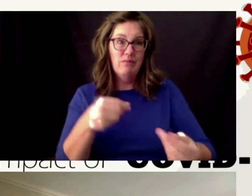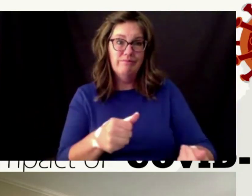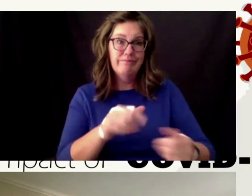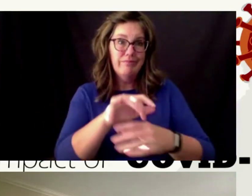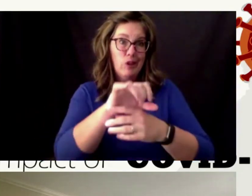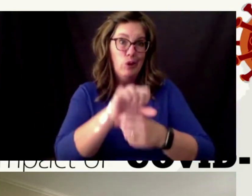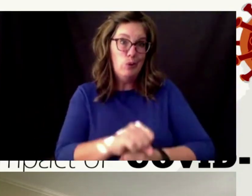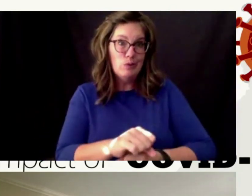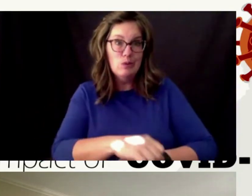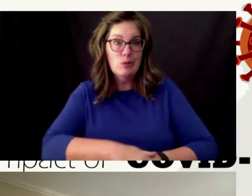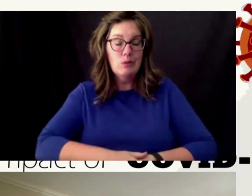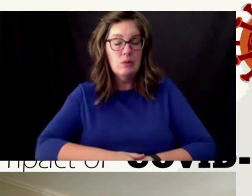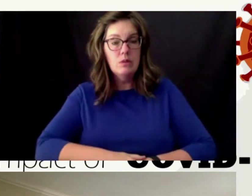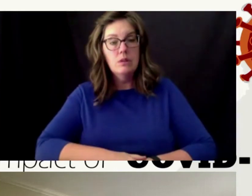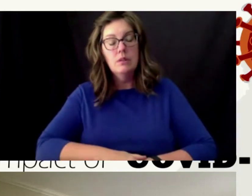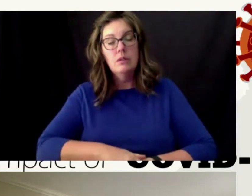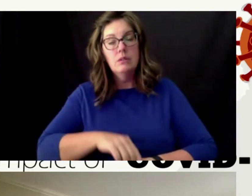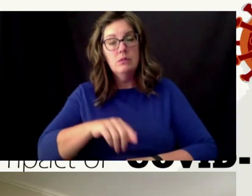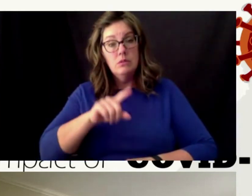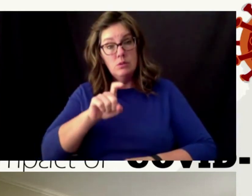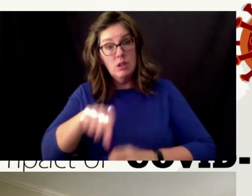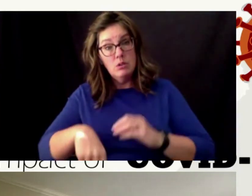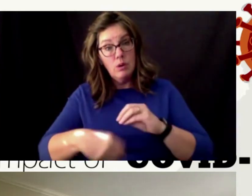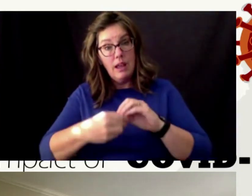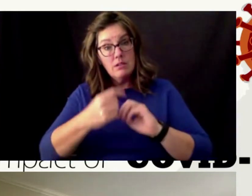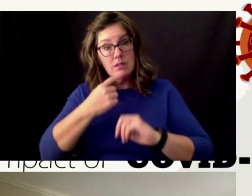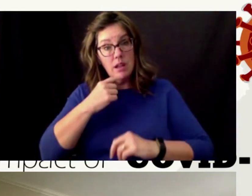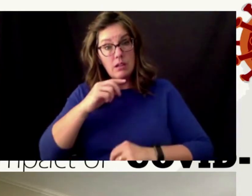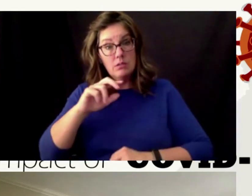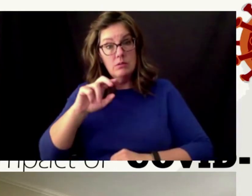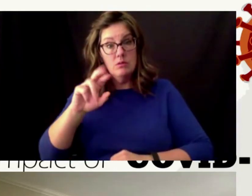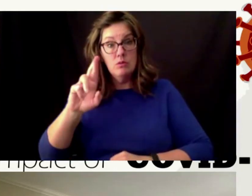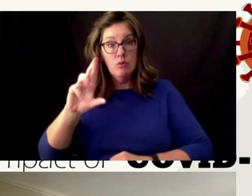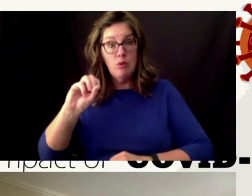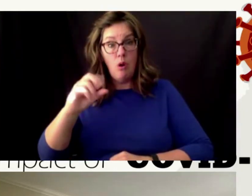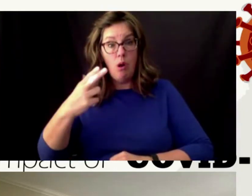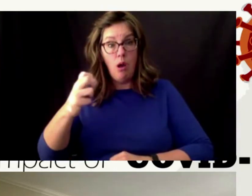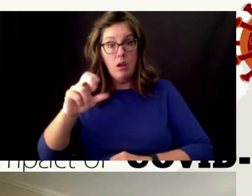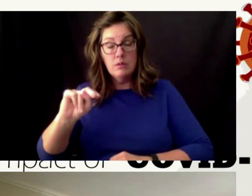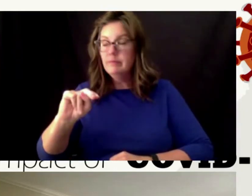you wanted to add to that oh no i think that's a really good point and i remember like when